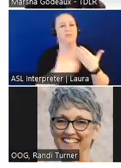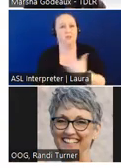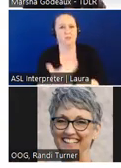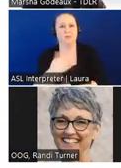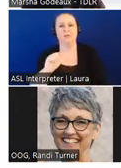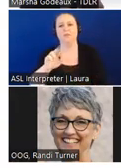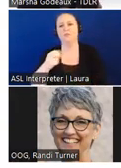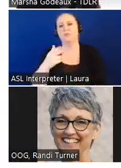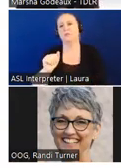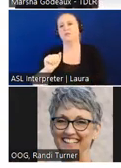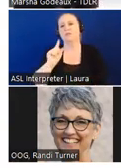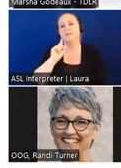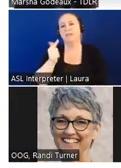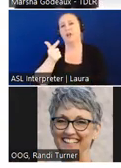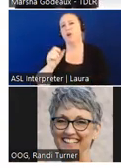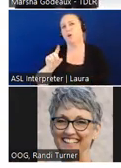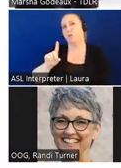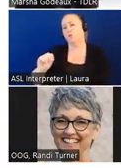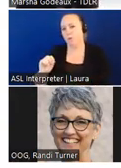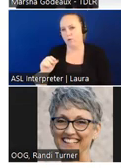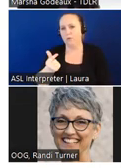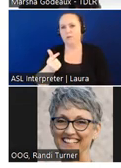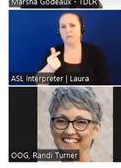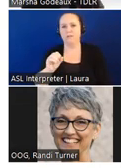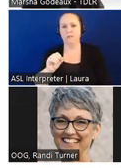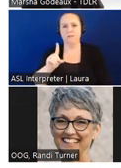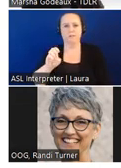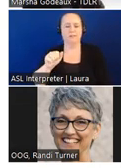Godeaux, like frodo even though my husband hates that I''ve referred to it that way,